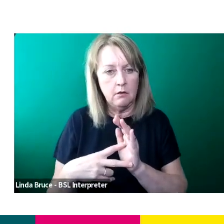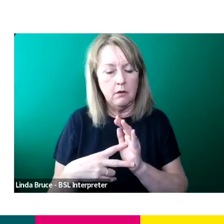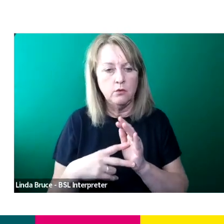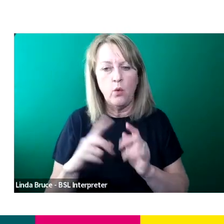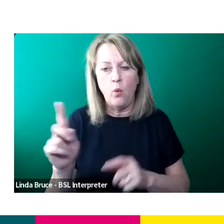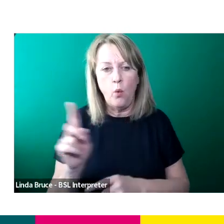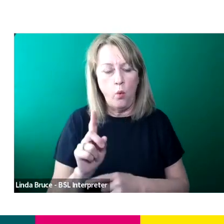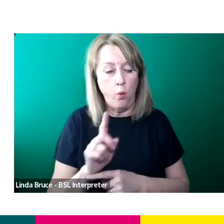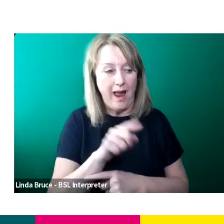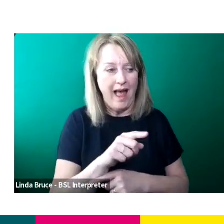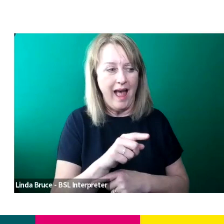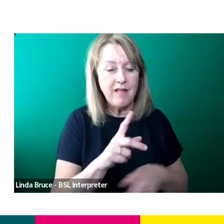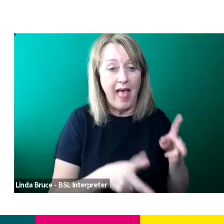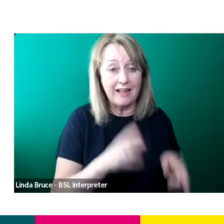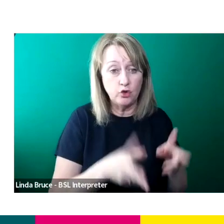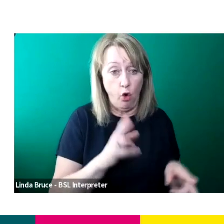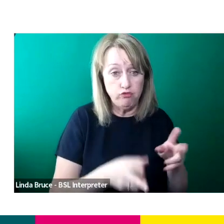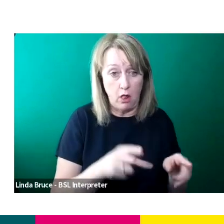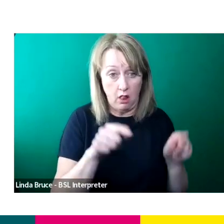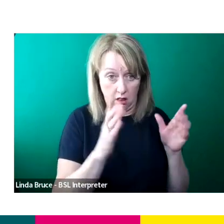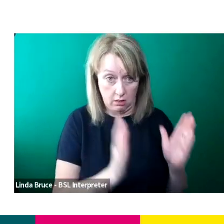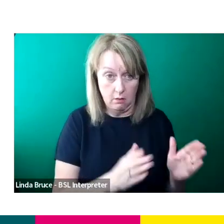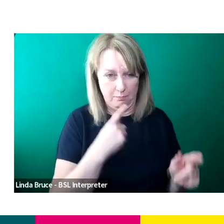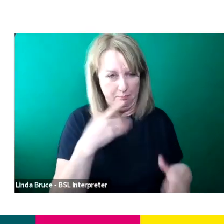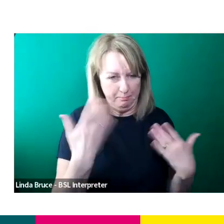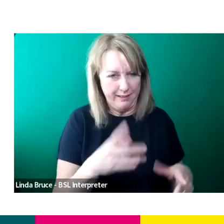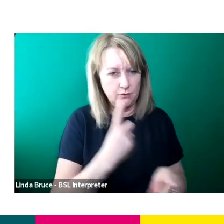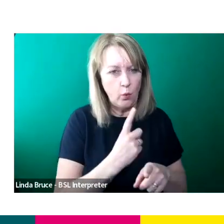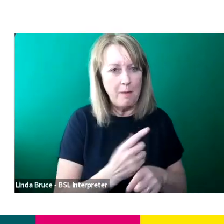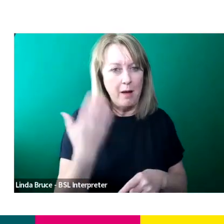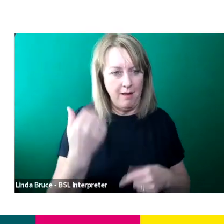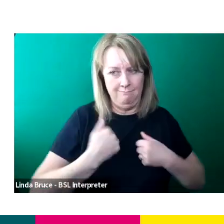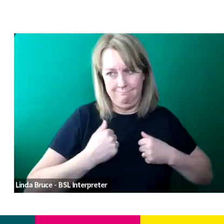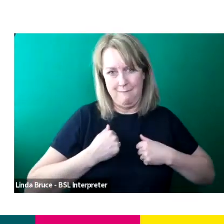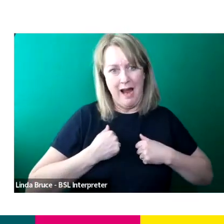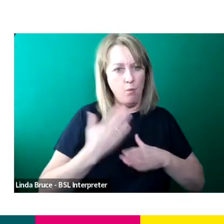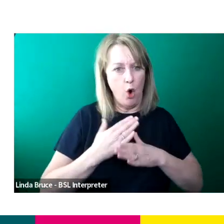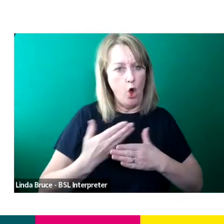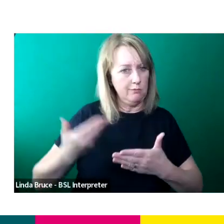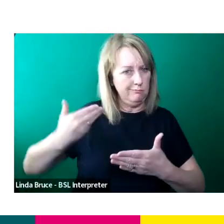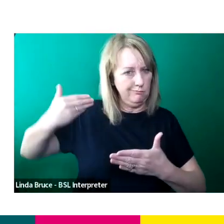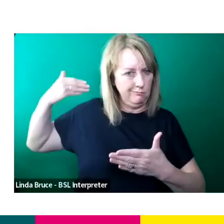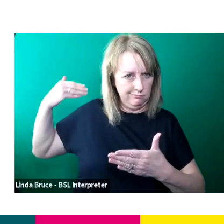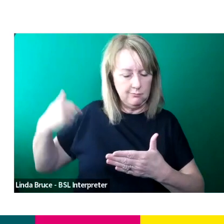So we've got the editorial side, which I mentioned earlier, which the background I've come from and we've got the production side.